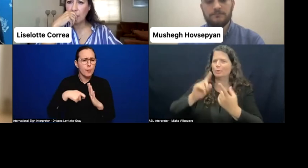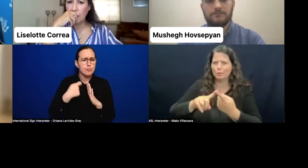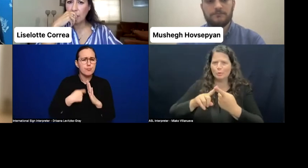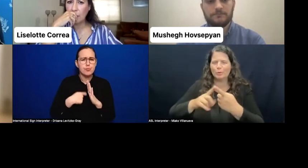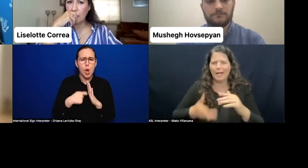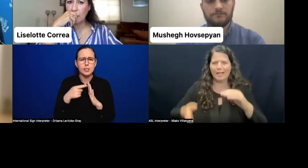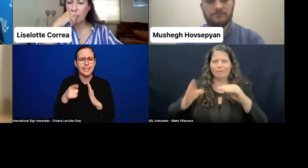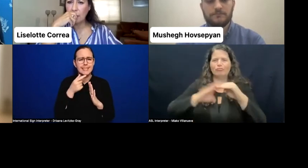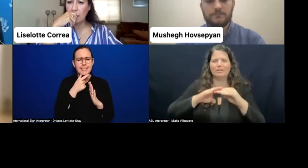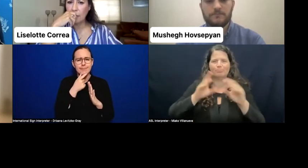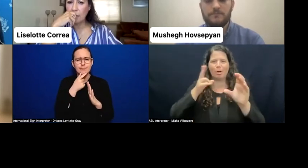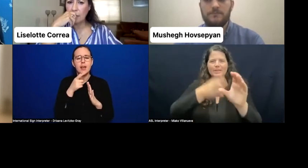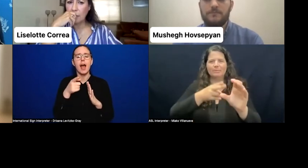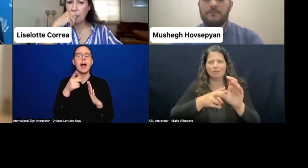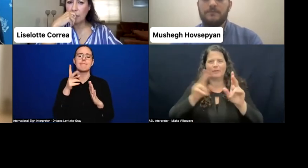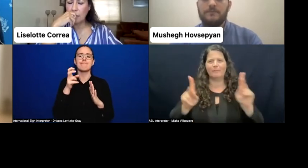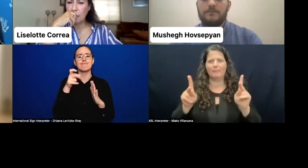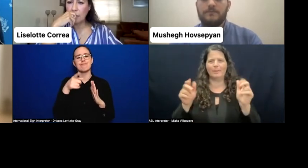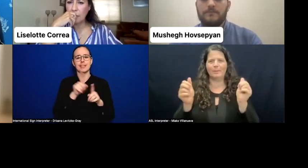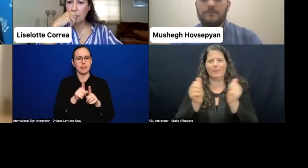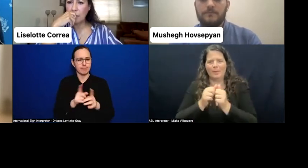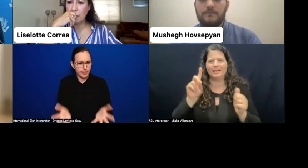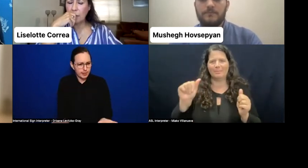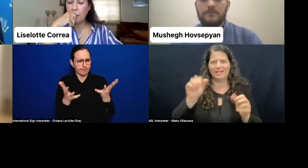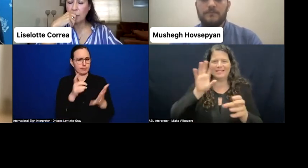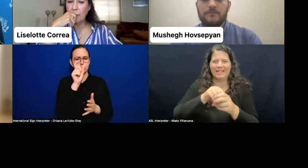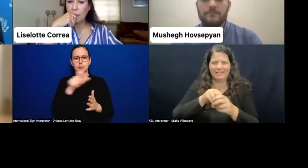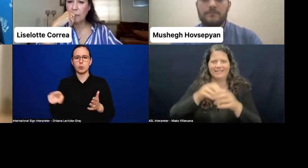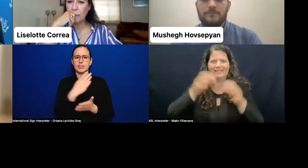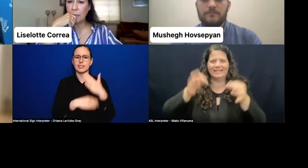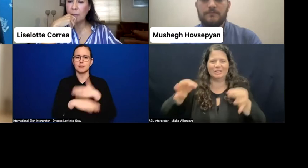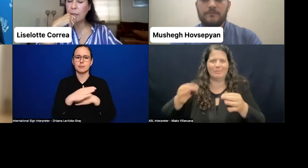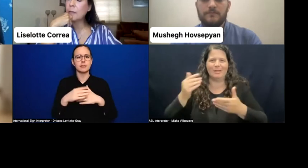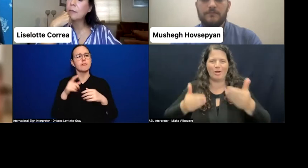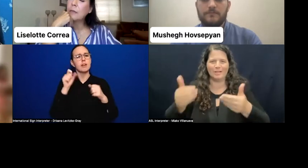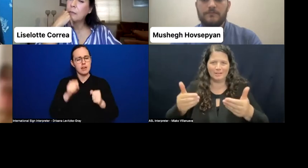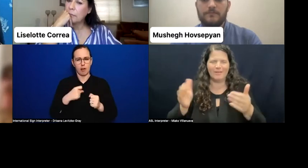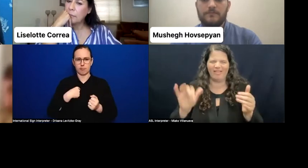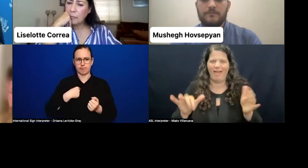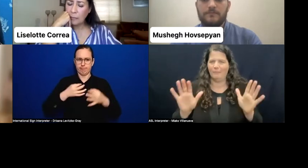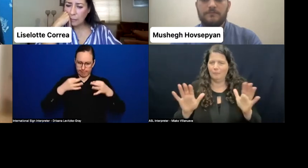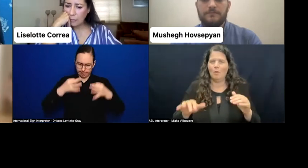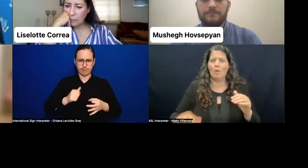with disabilities in the decision-making process". OK? And this issue-- we have noticed in that project